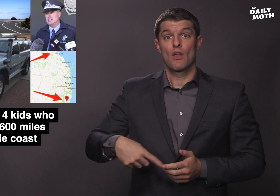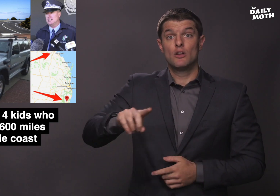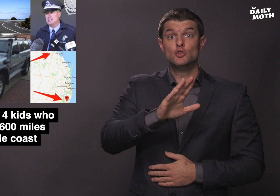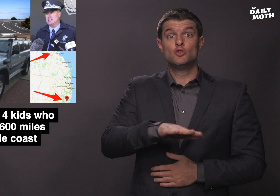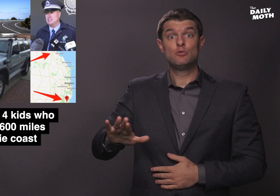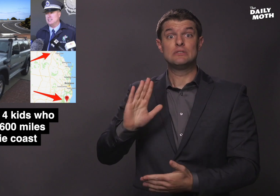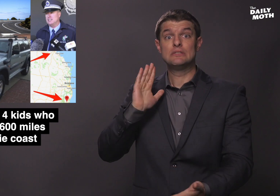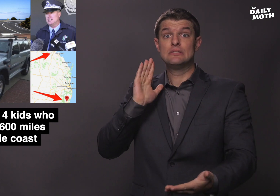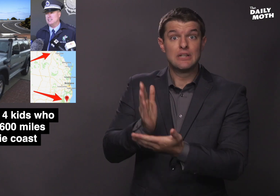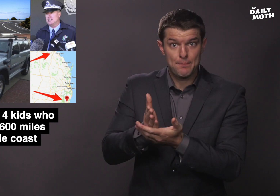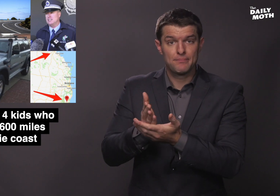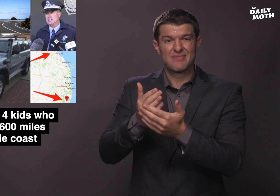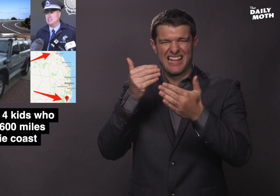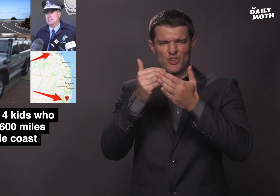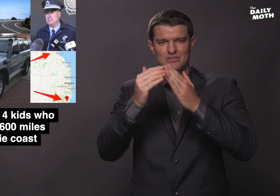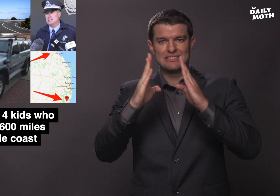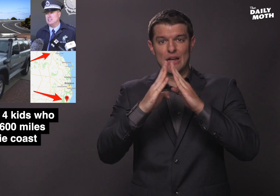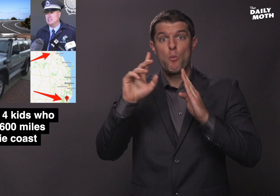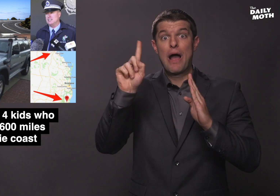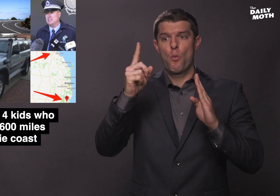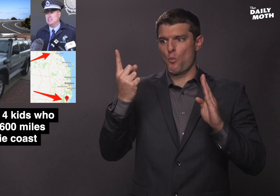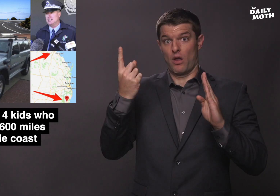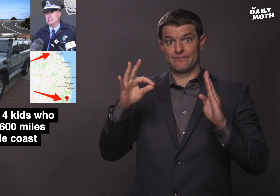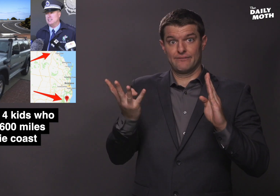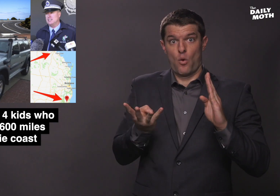The children were stopped near the city where one of